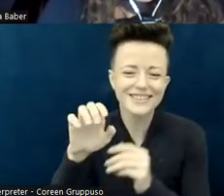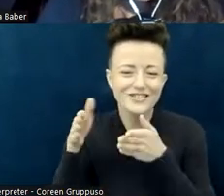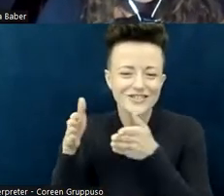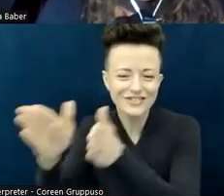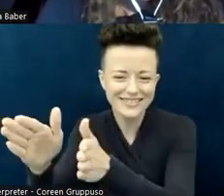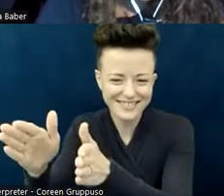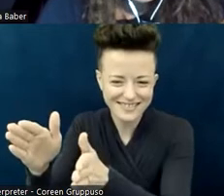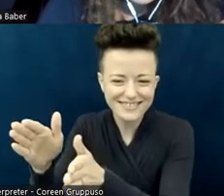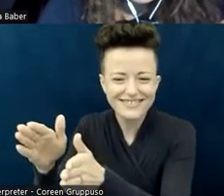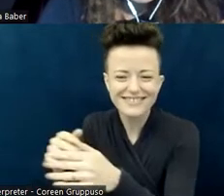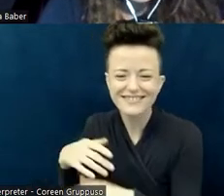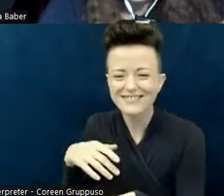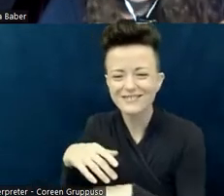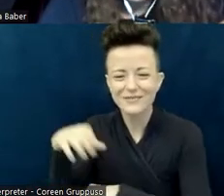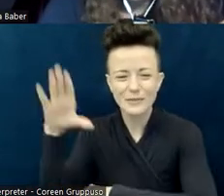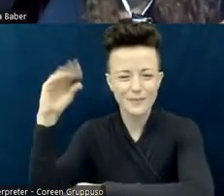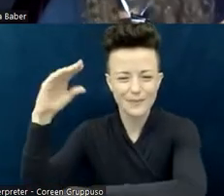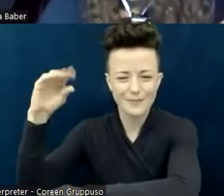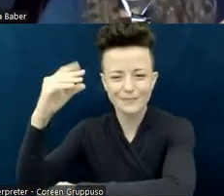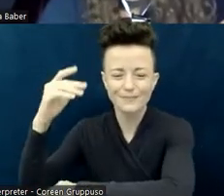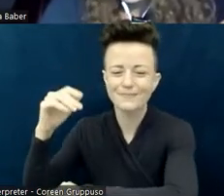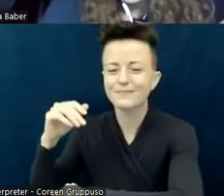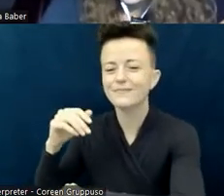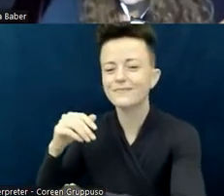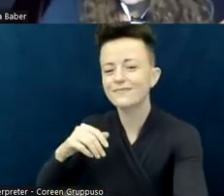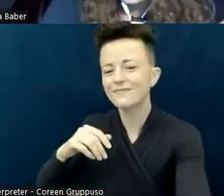I remember at the time on Sesame Street,